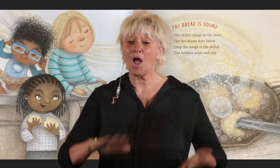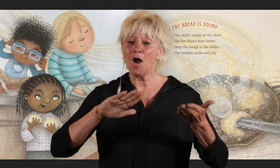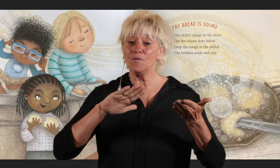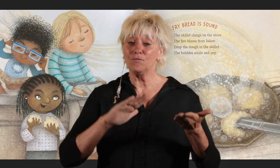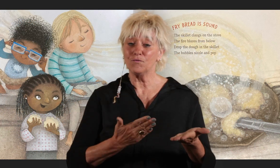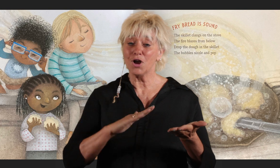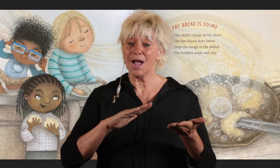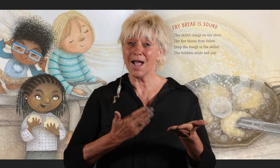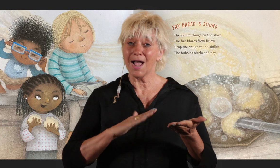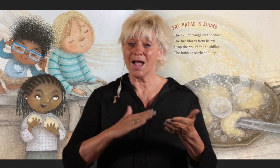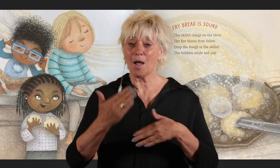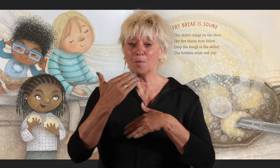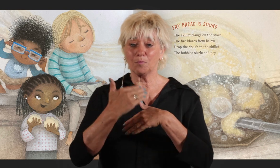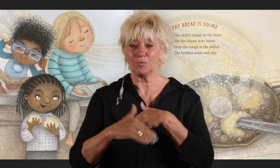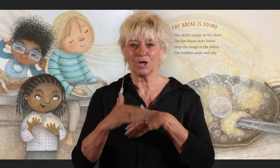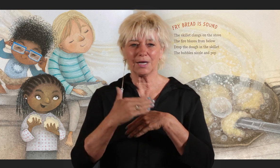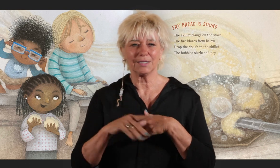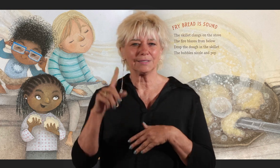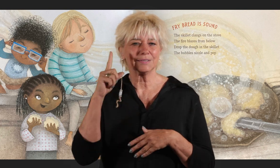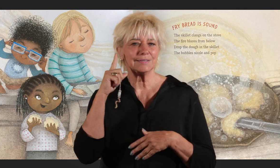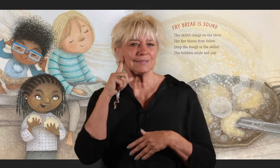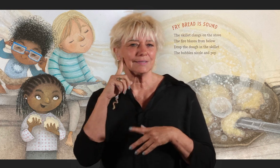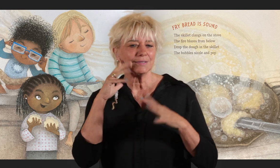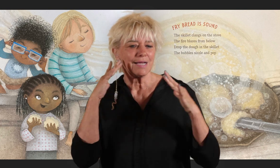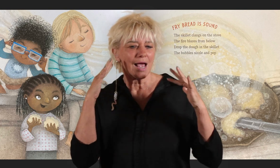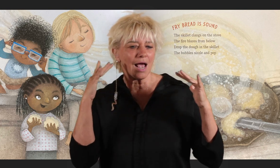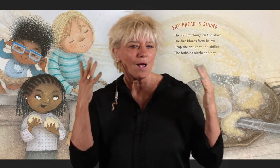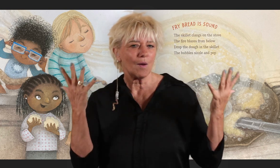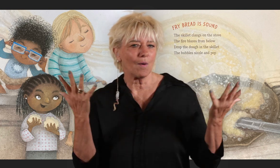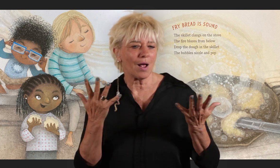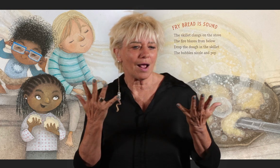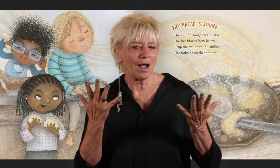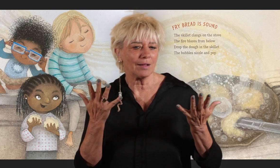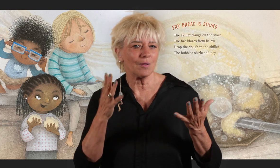Fry bread is sound